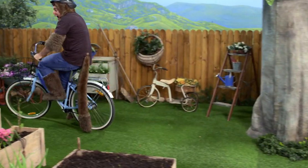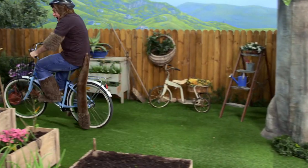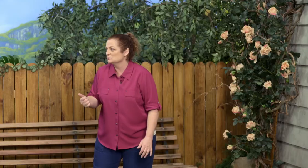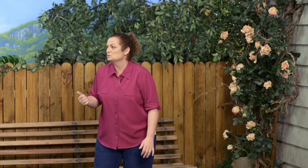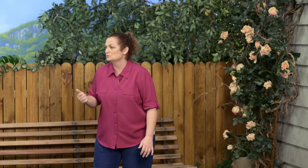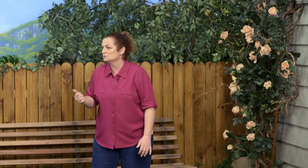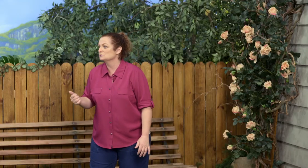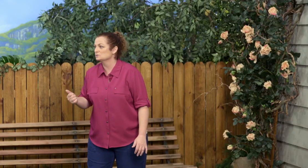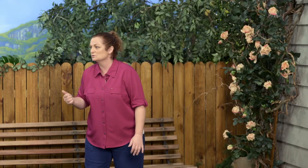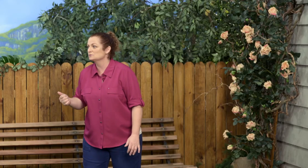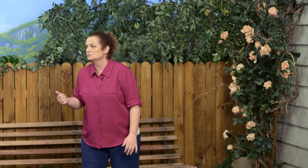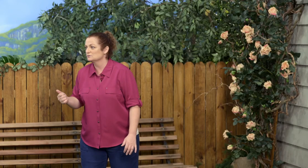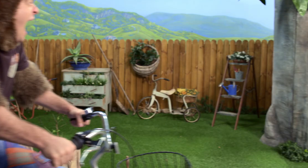Yeah! Ooh.